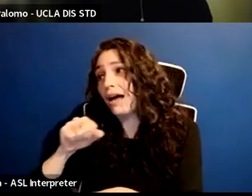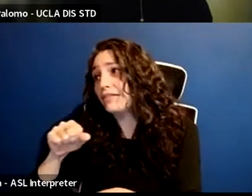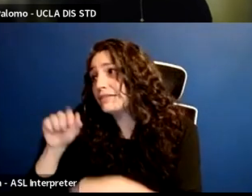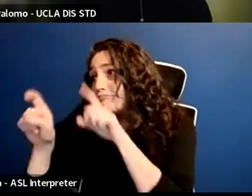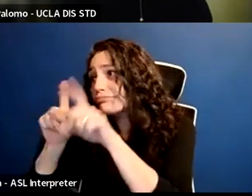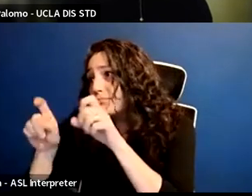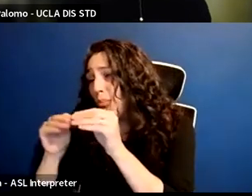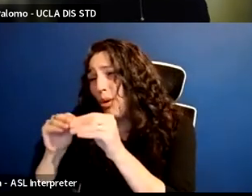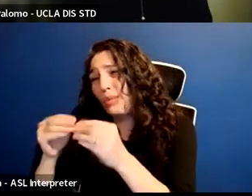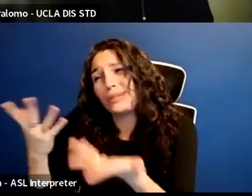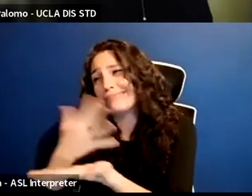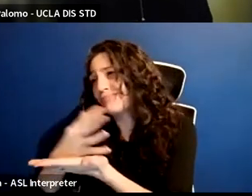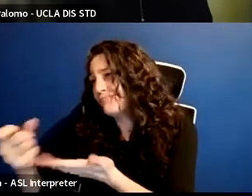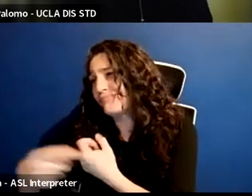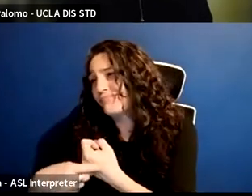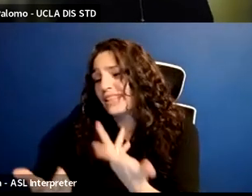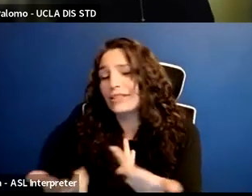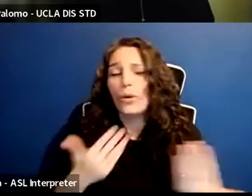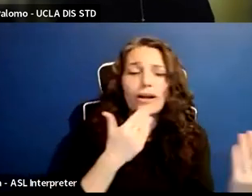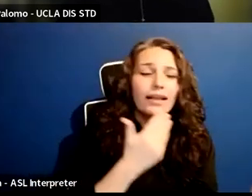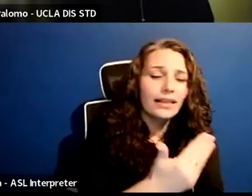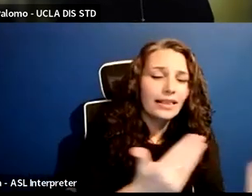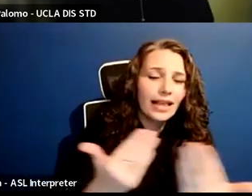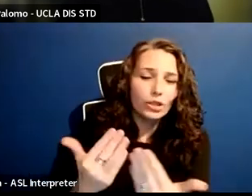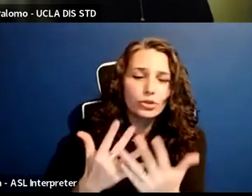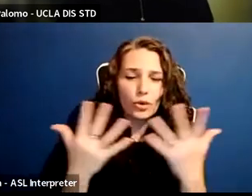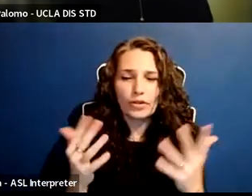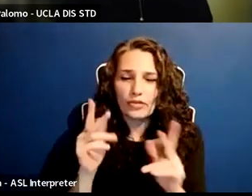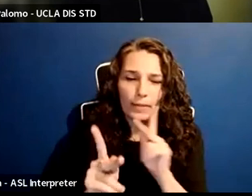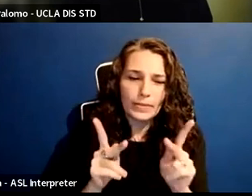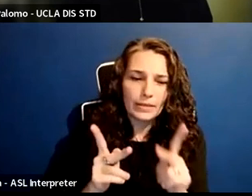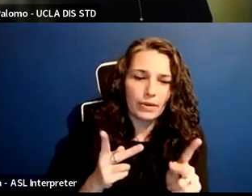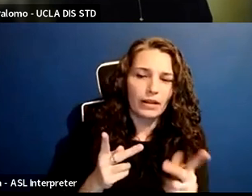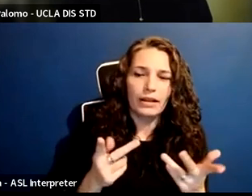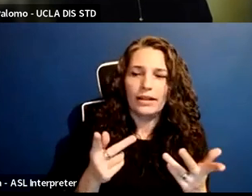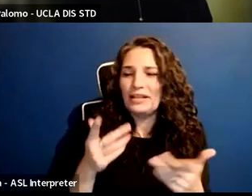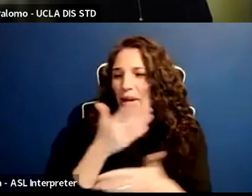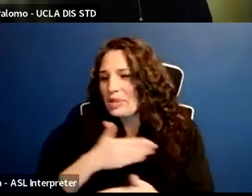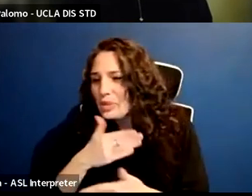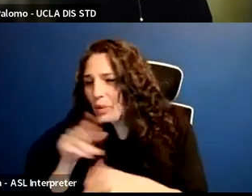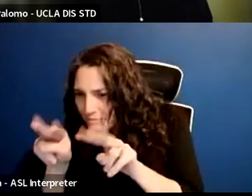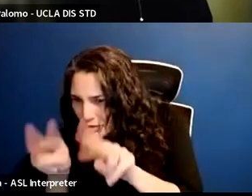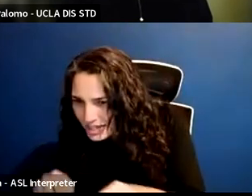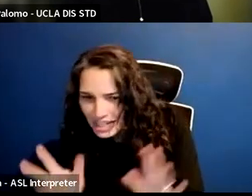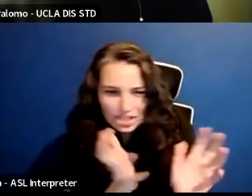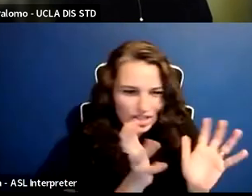so much to the people we've enjoyed our conversation with, that includes the people in chat, the people who submitted Q and A,